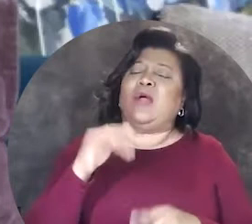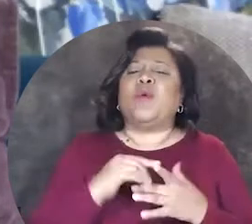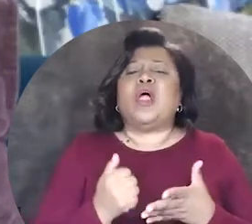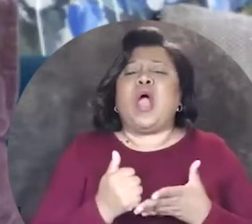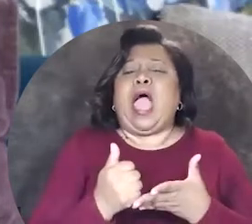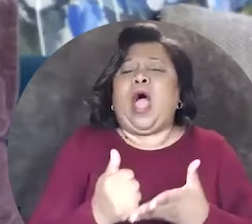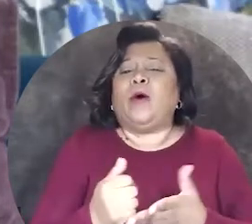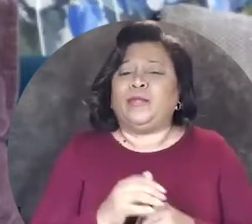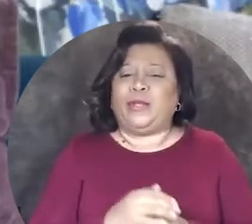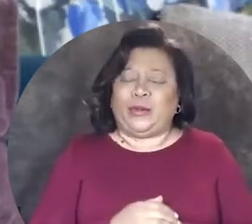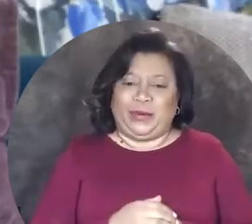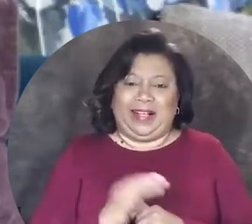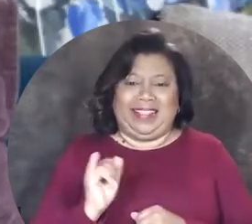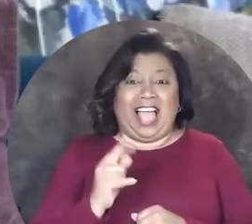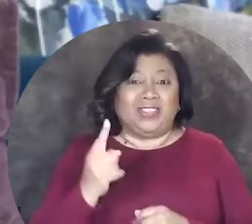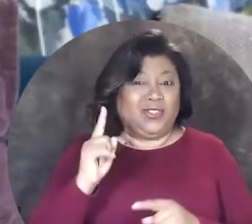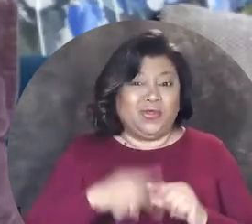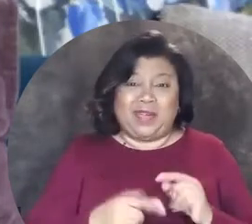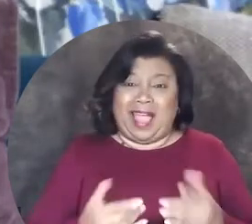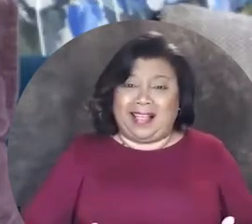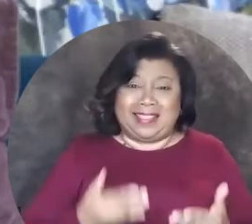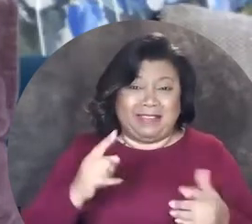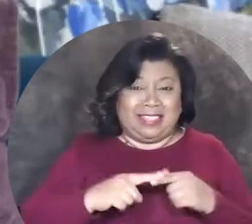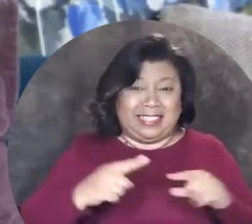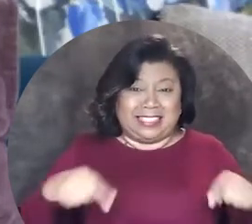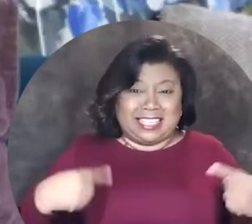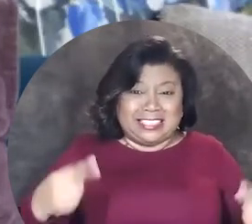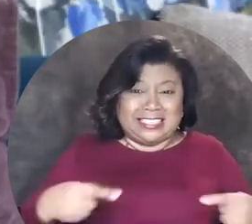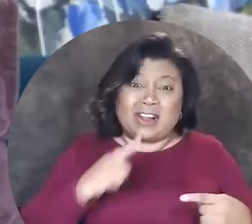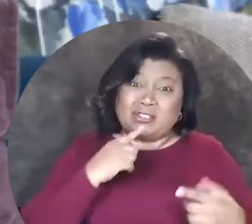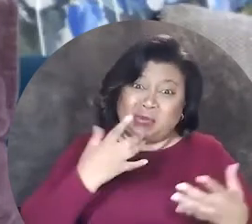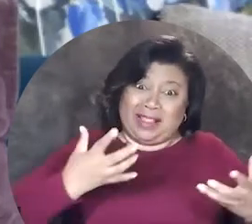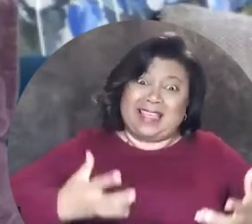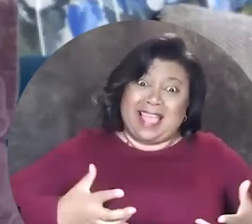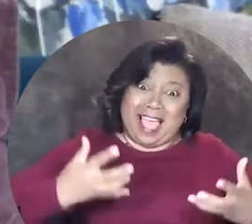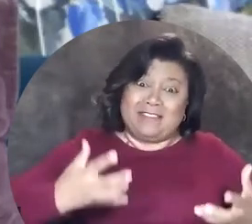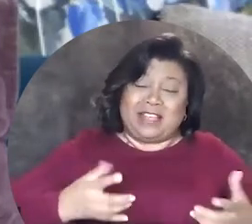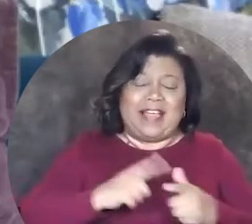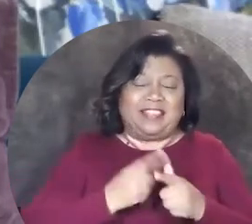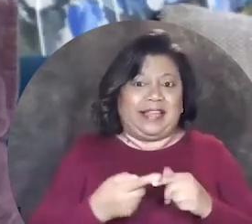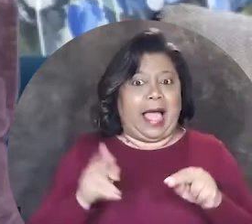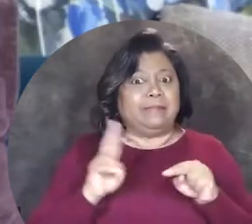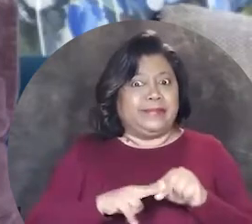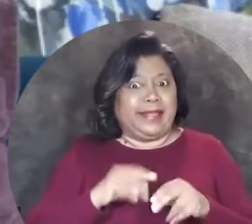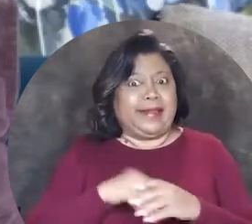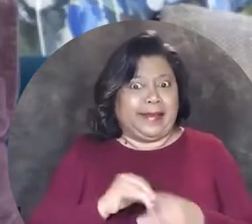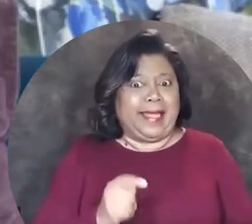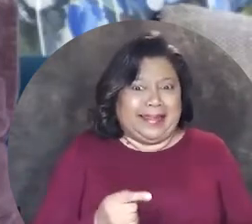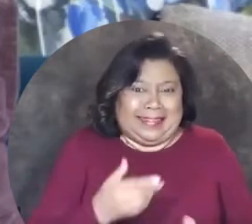saying we'll help you, I'm like, you can't lift this chair it's really heavy and then I'm sitting in it